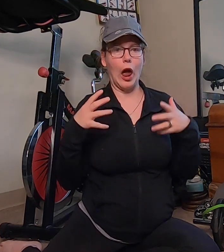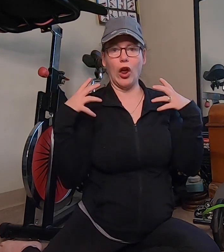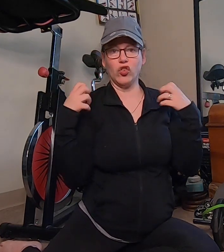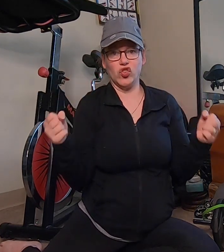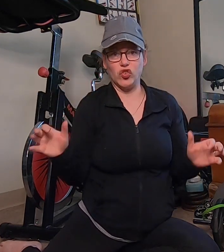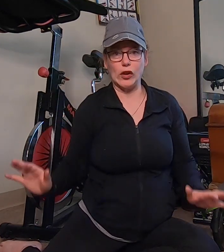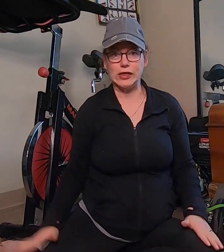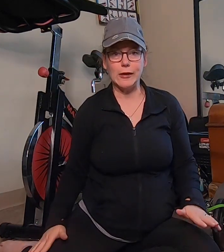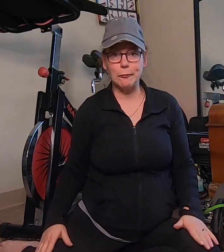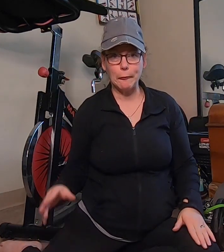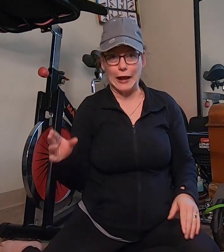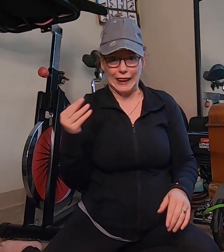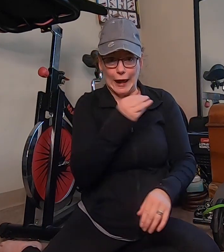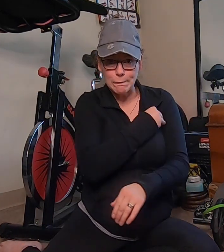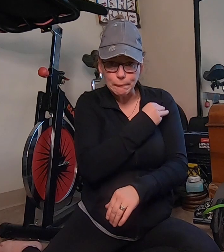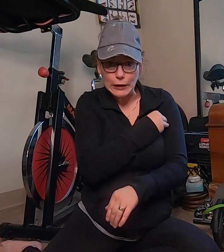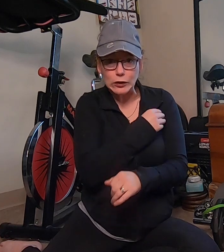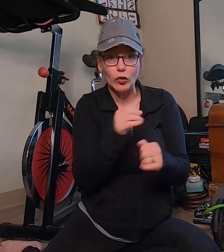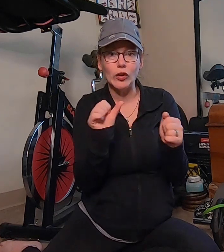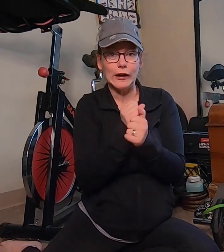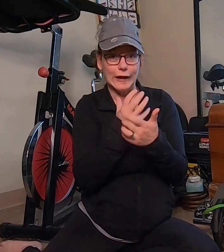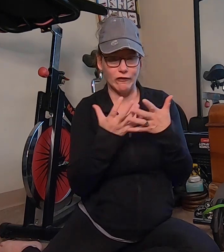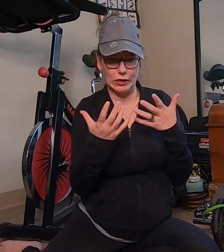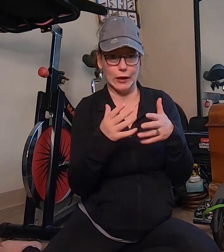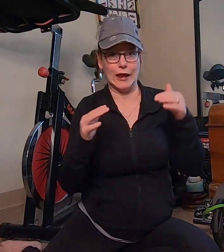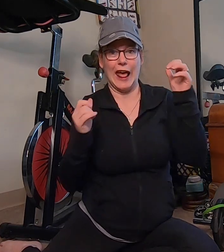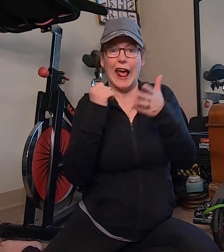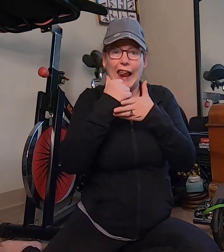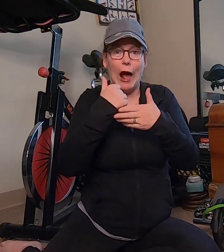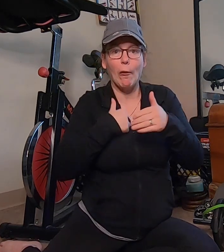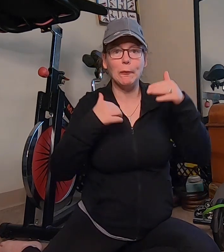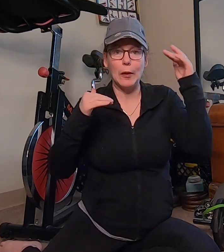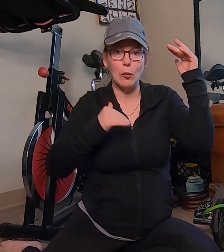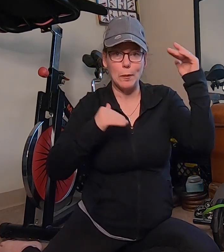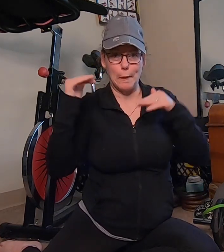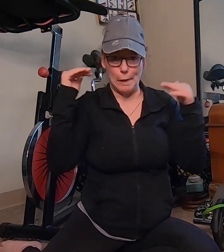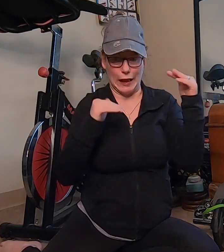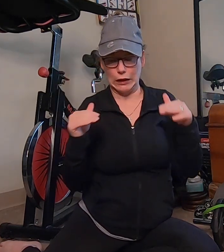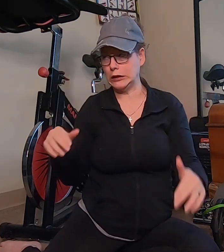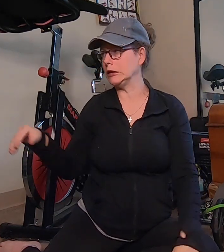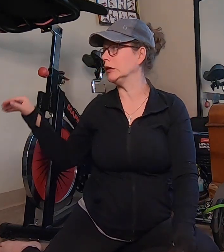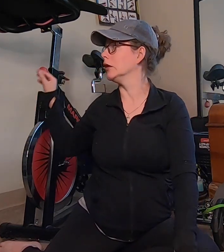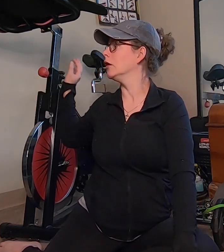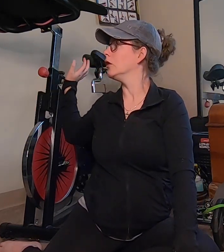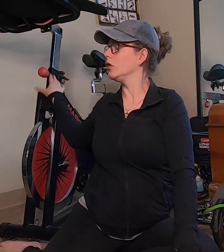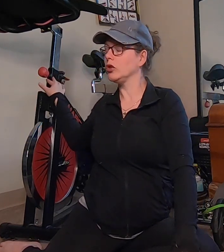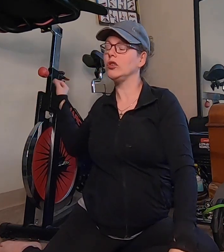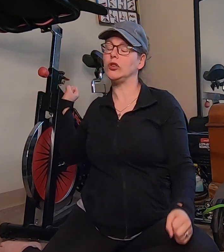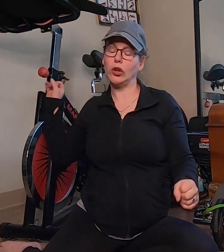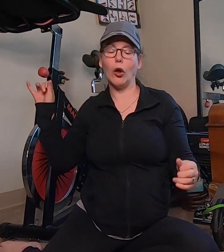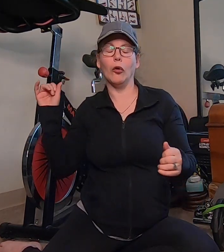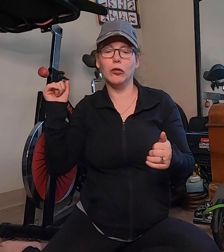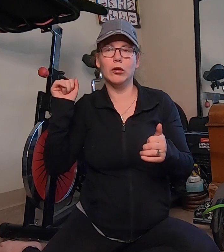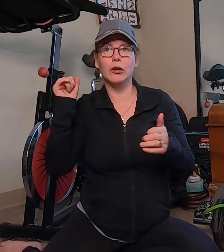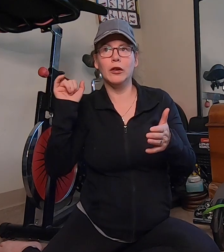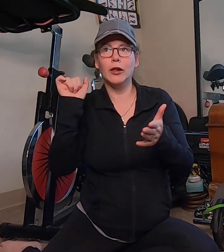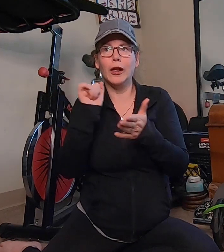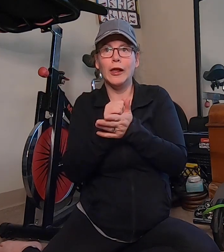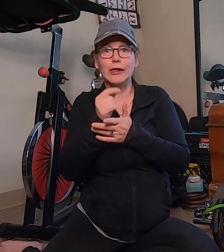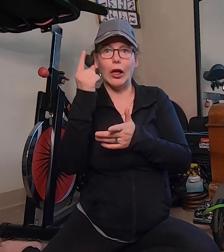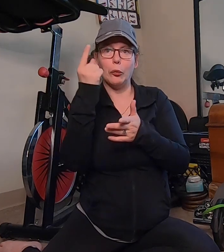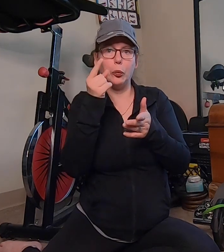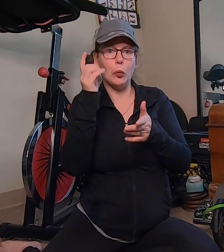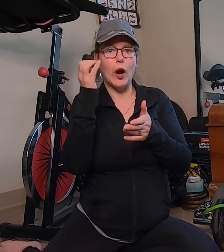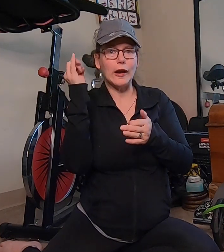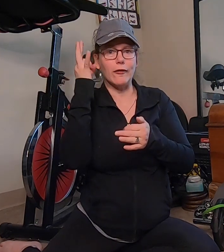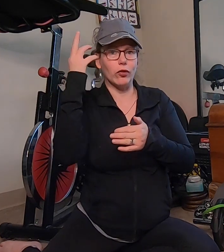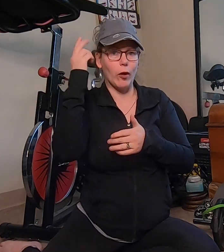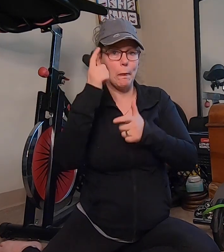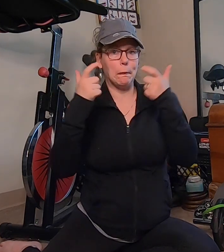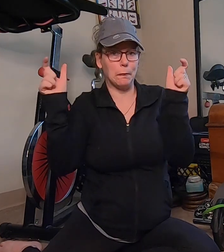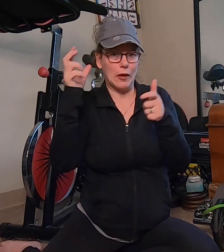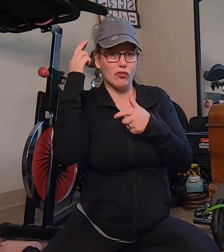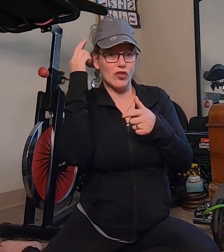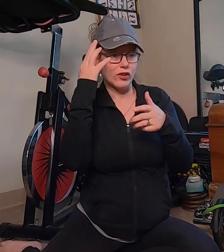it's strengthen my legs muscles and everything and it helps me with my balance so that one of the big